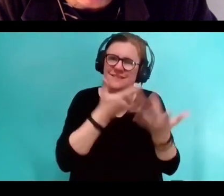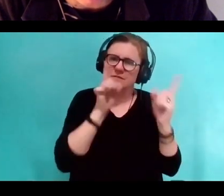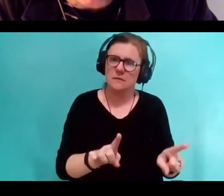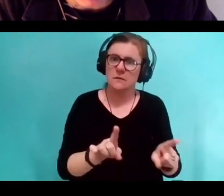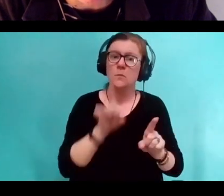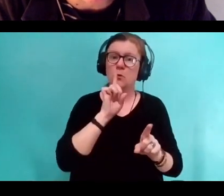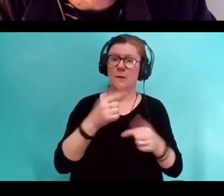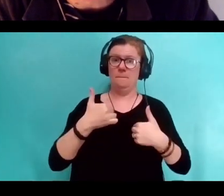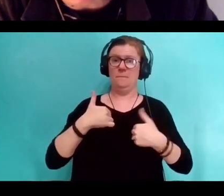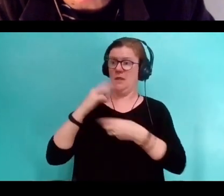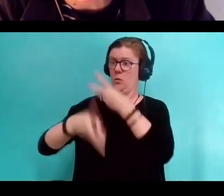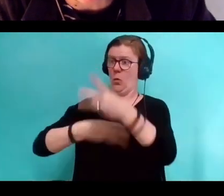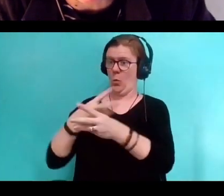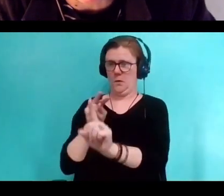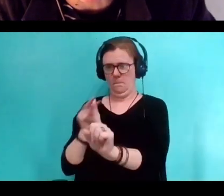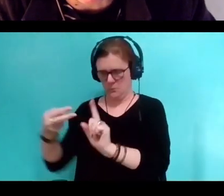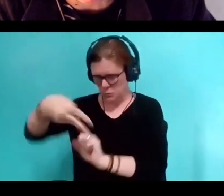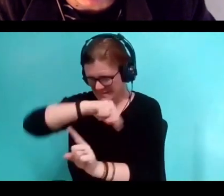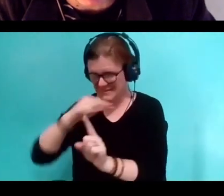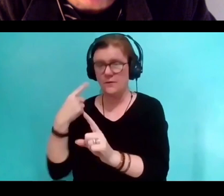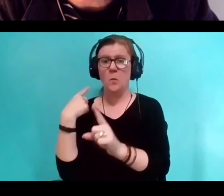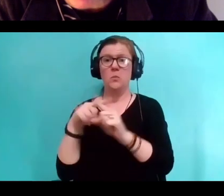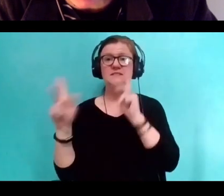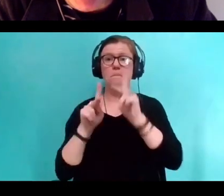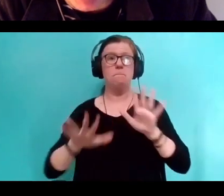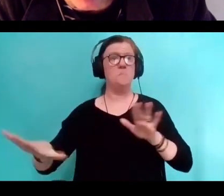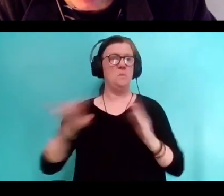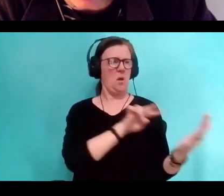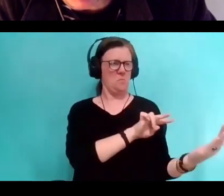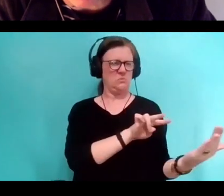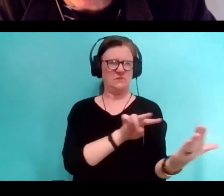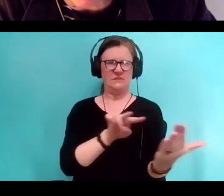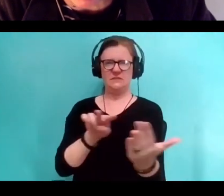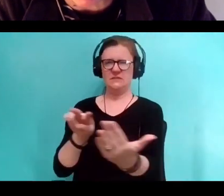as I perceive human beings in the real world around me, so I perceive a fictional universe,